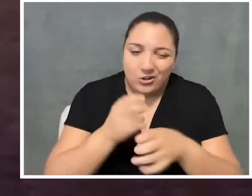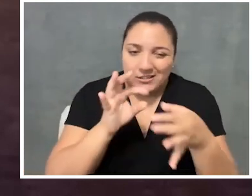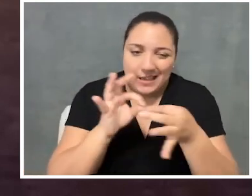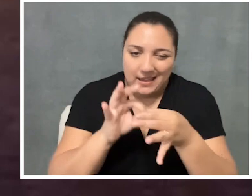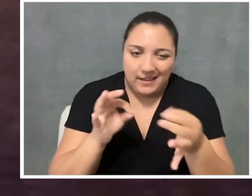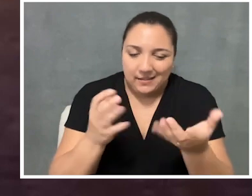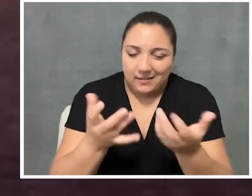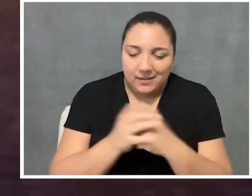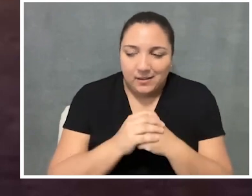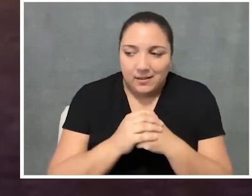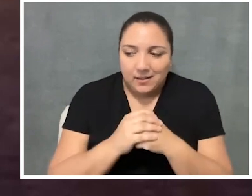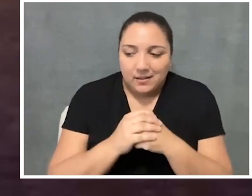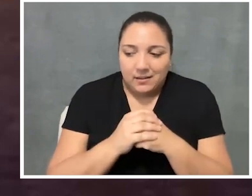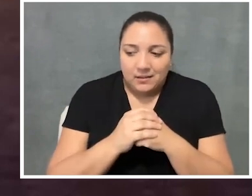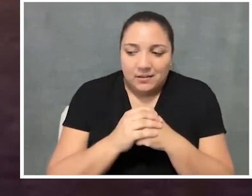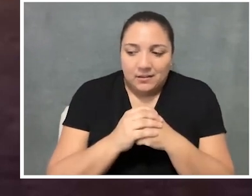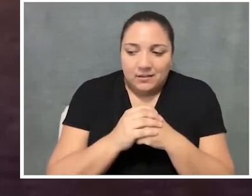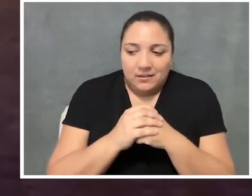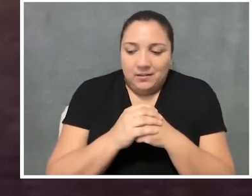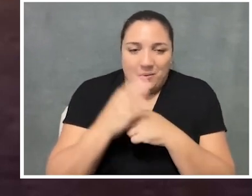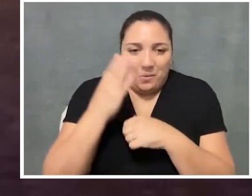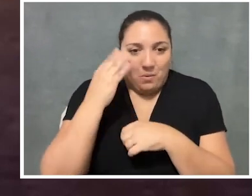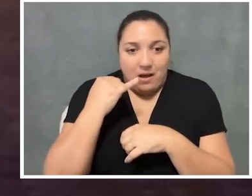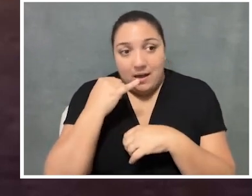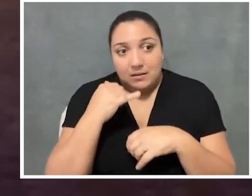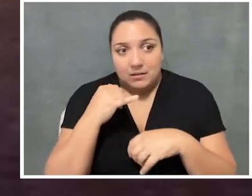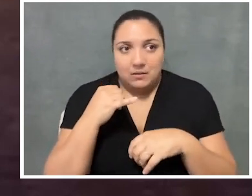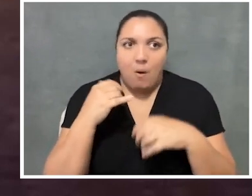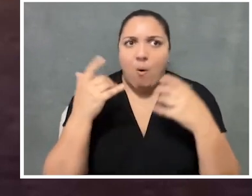because there was such a wobbly line,